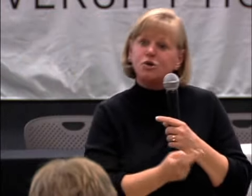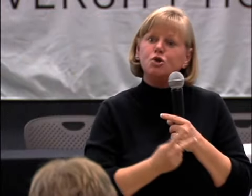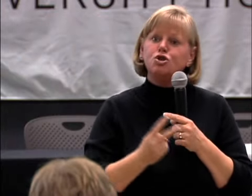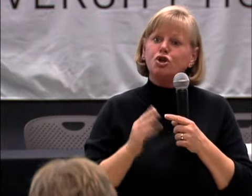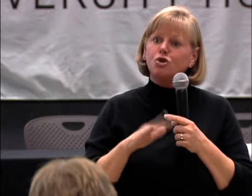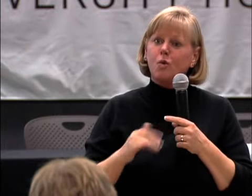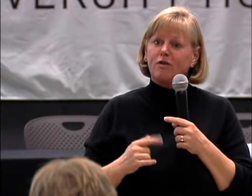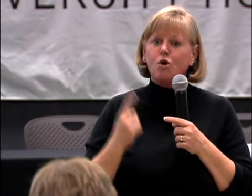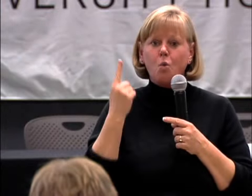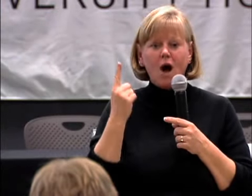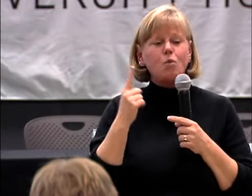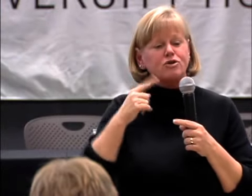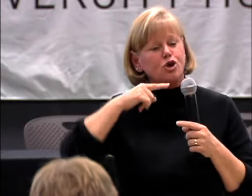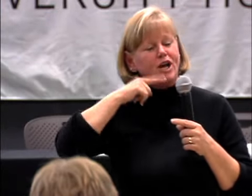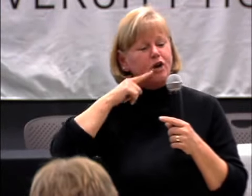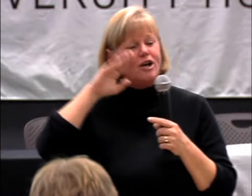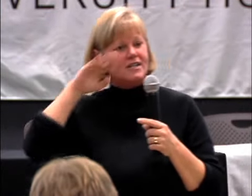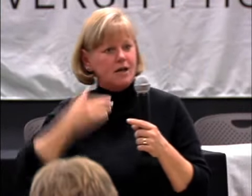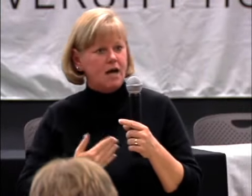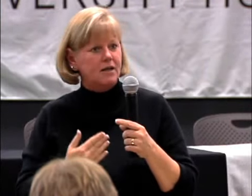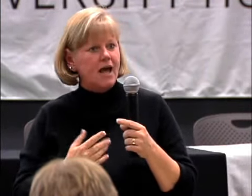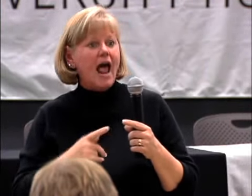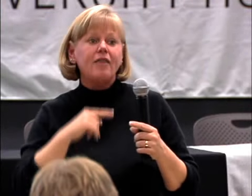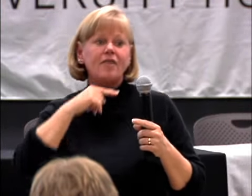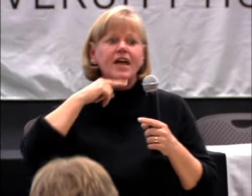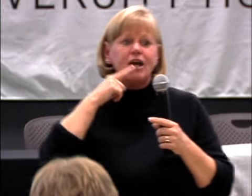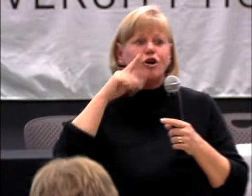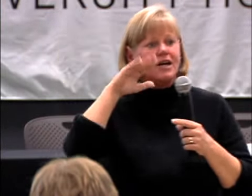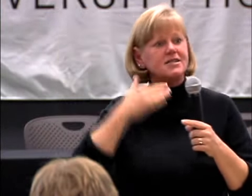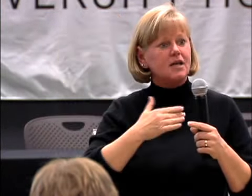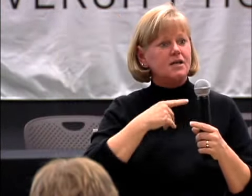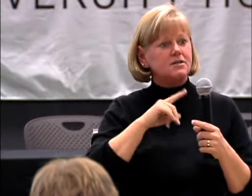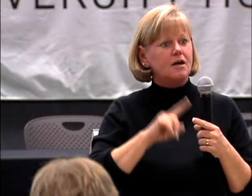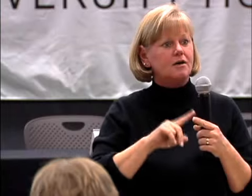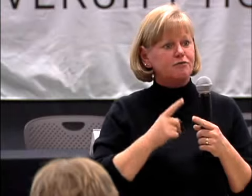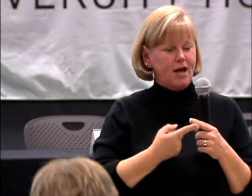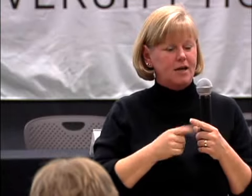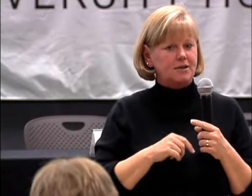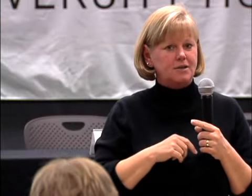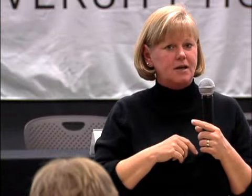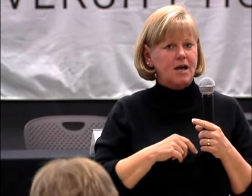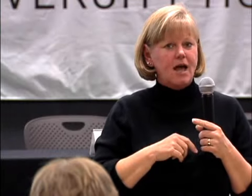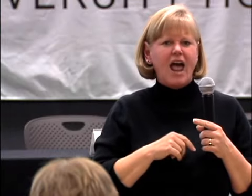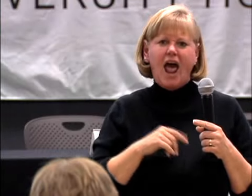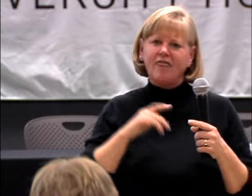HER HEARING SON AND THE HEARING SON'S